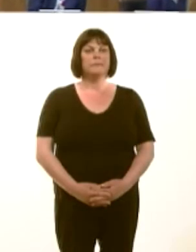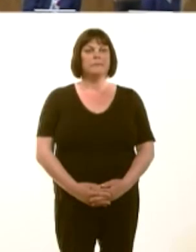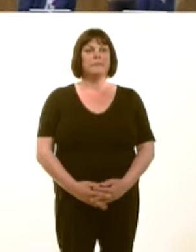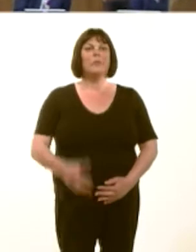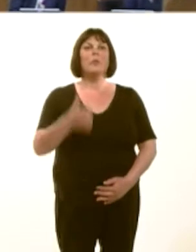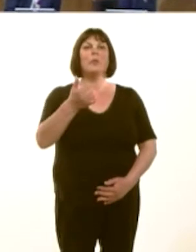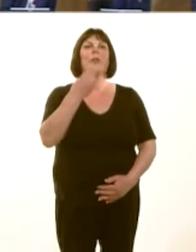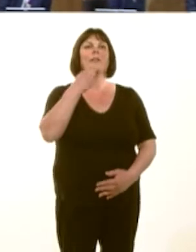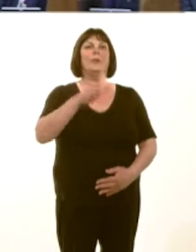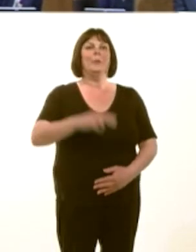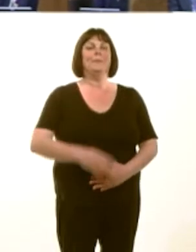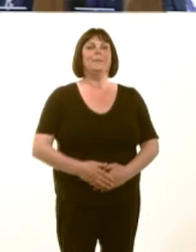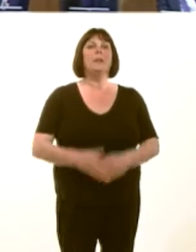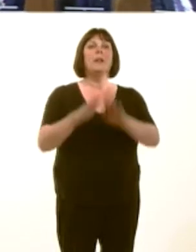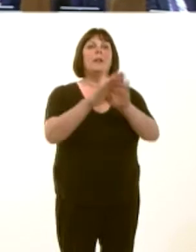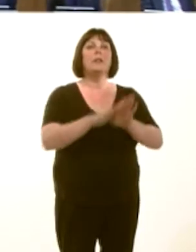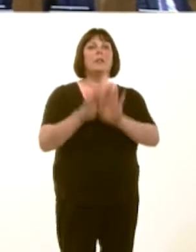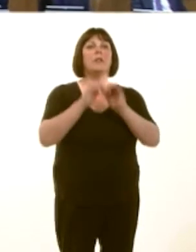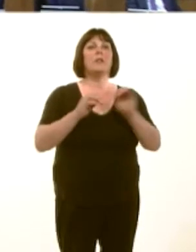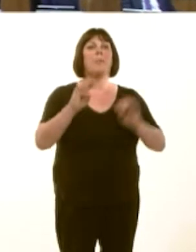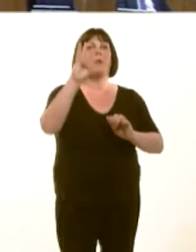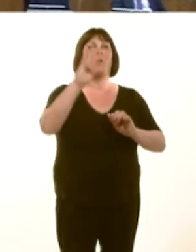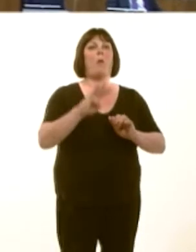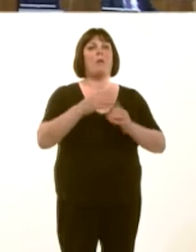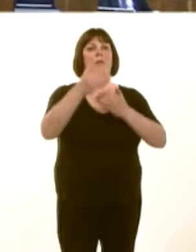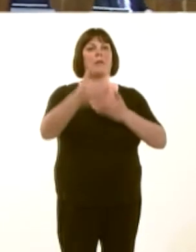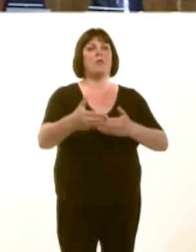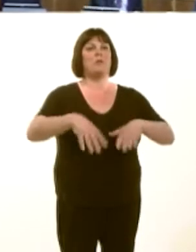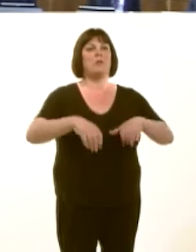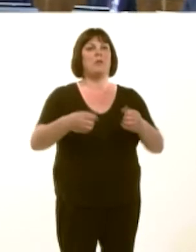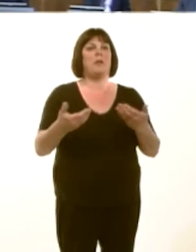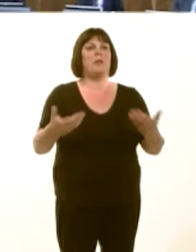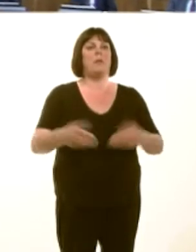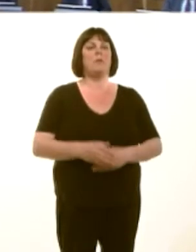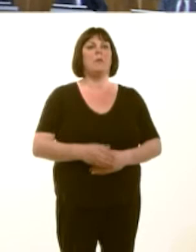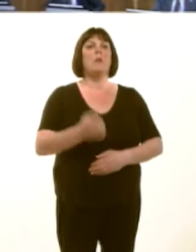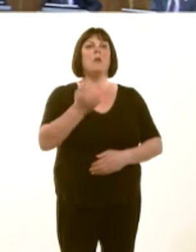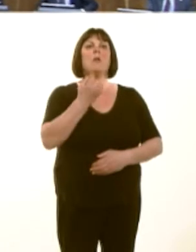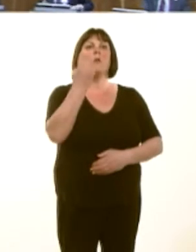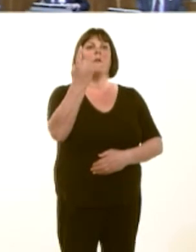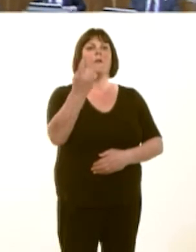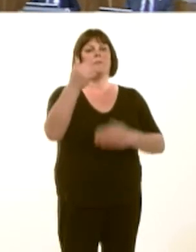Y Llywydd / The Presiding Officer: Good afternoon. The National Assembly for Wales is now in session. Y Llywydd / The Presiding Officer: The first item this afternoon is questions to the First